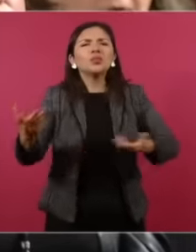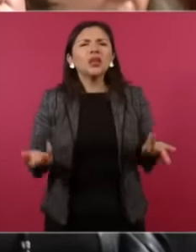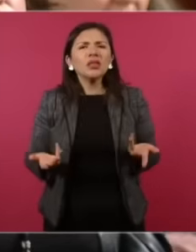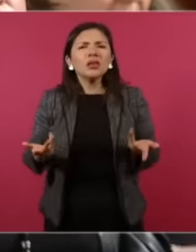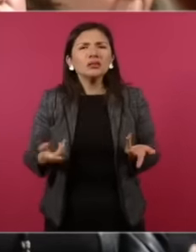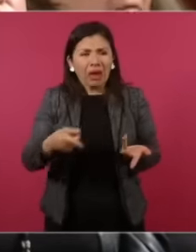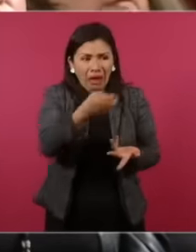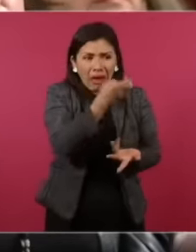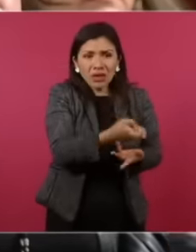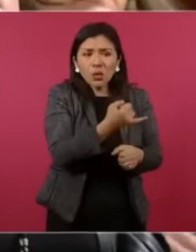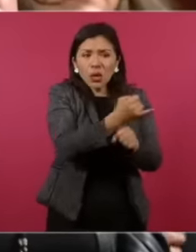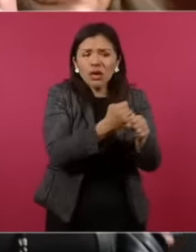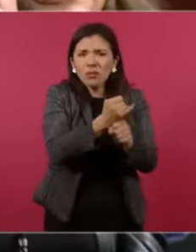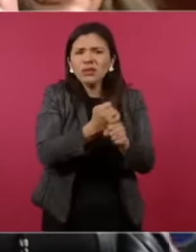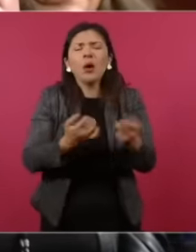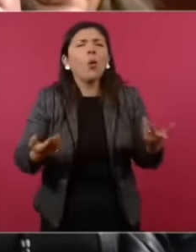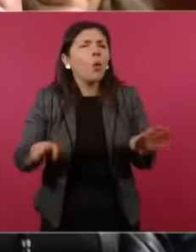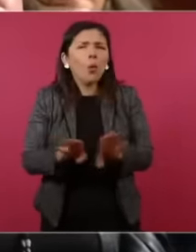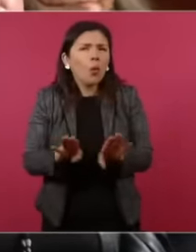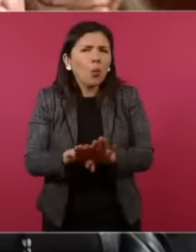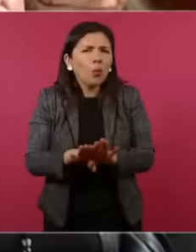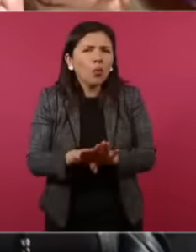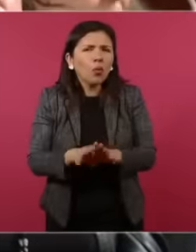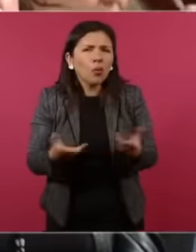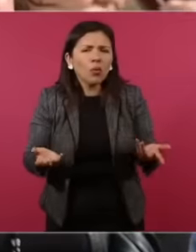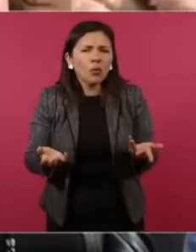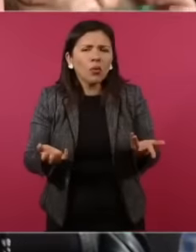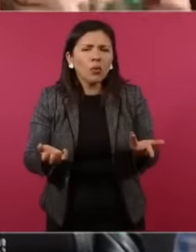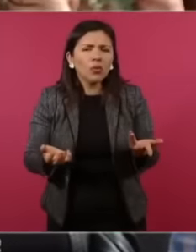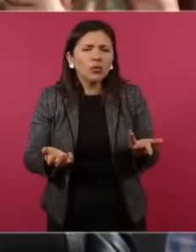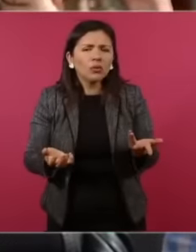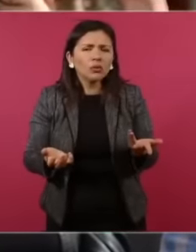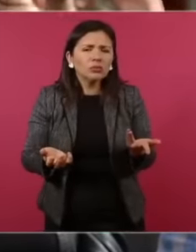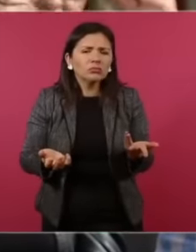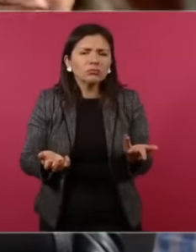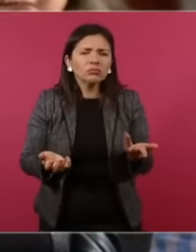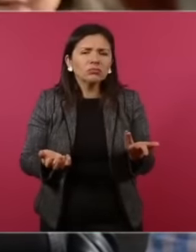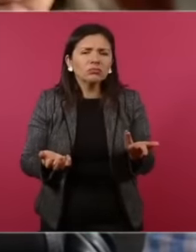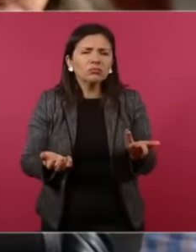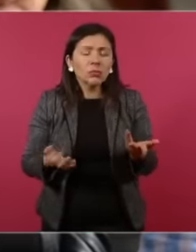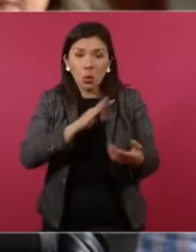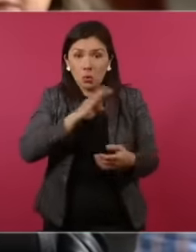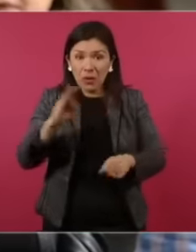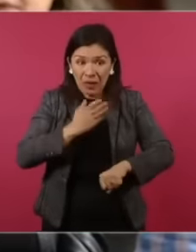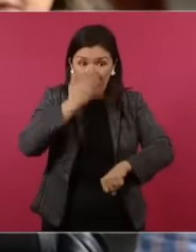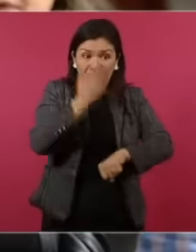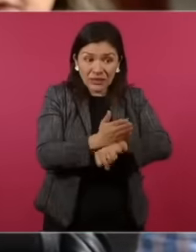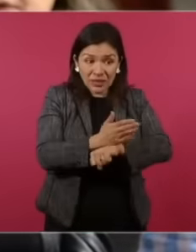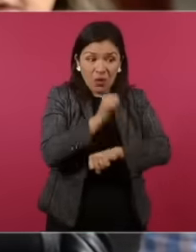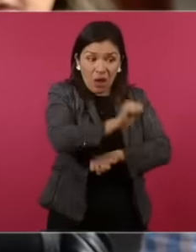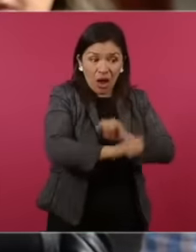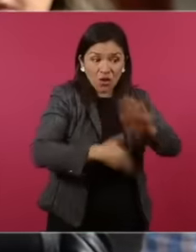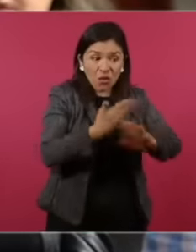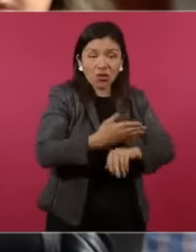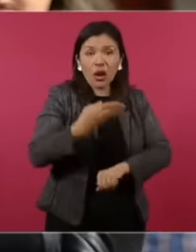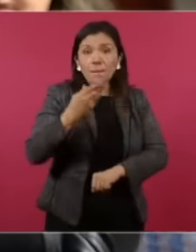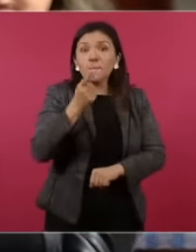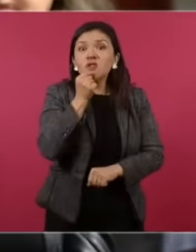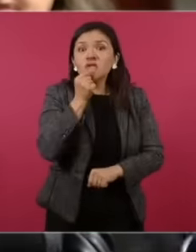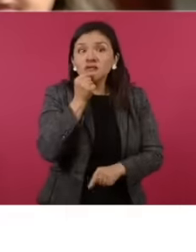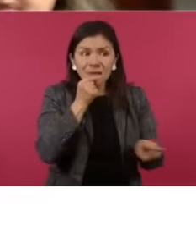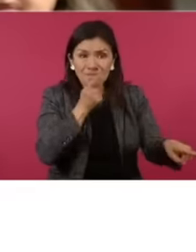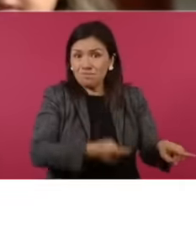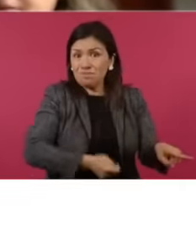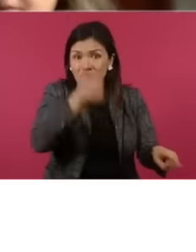investigated that is how how how are you going to sanction the police who are the first responders How are you going